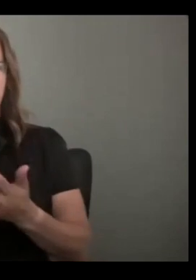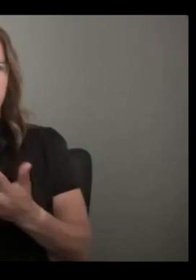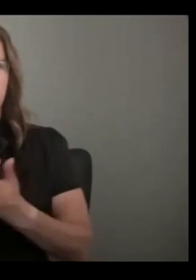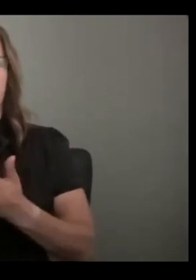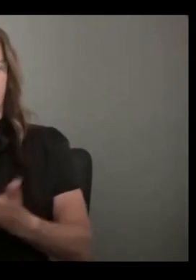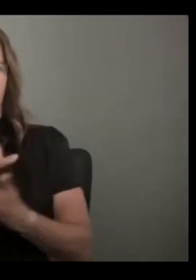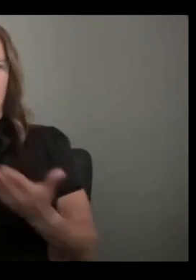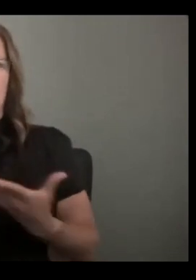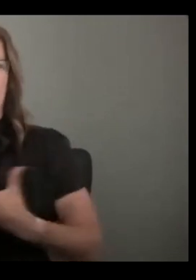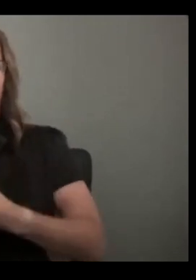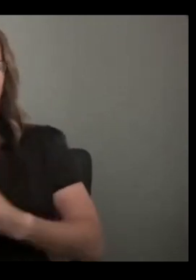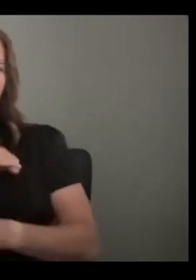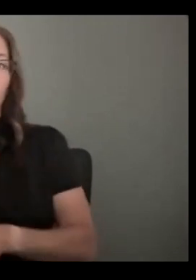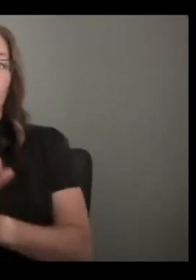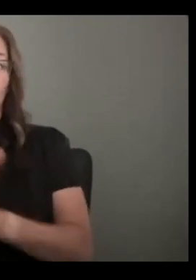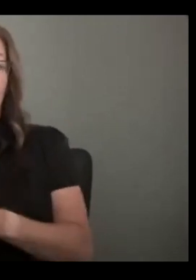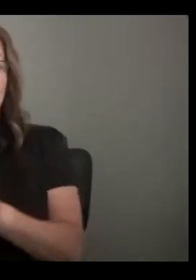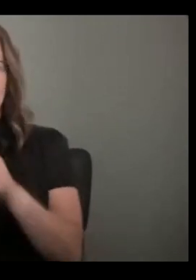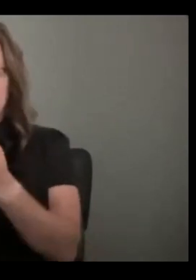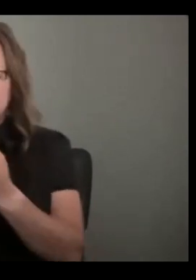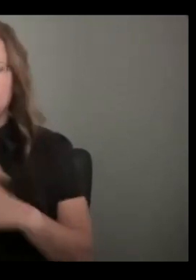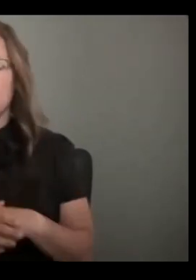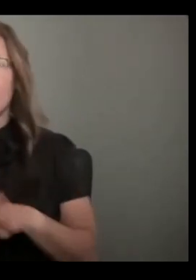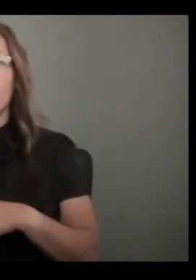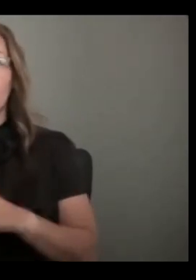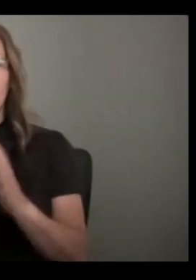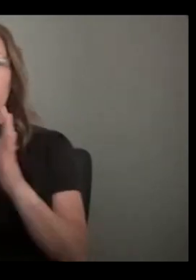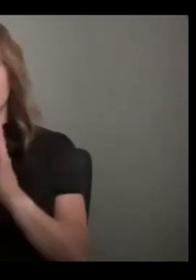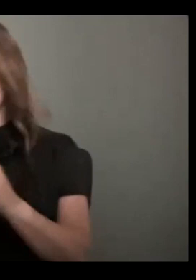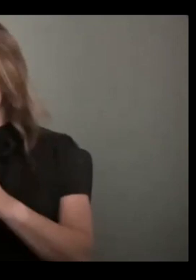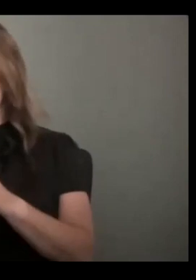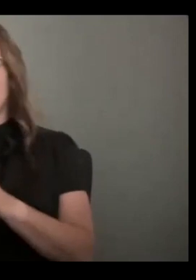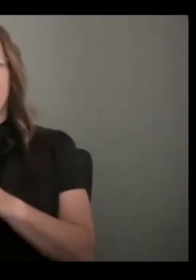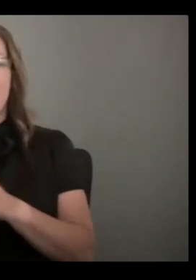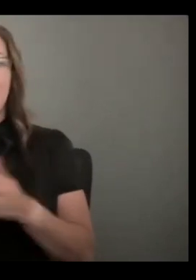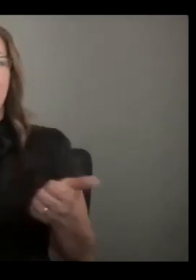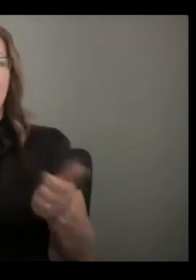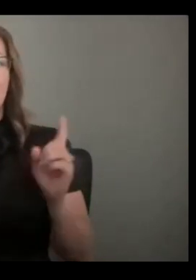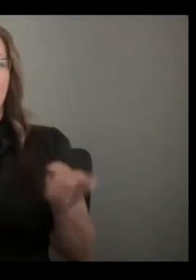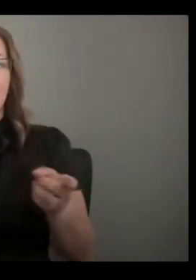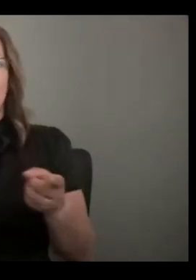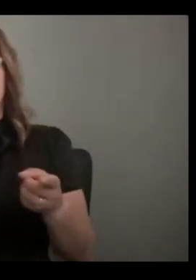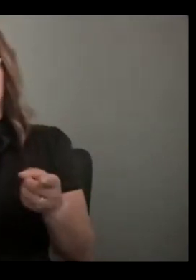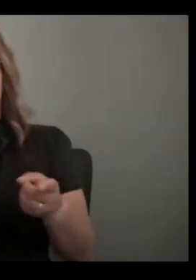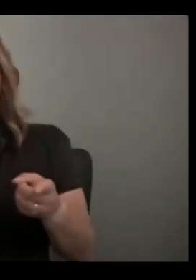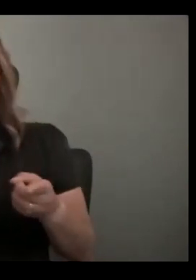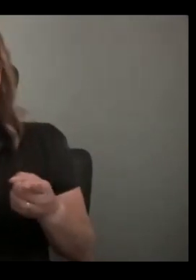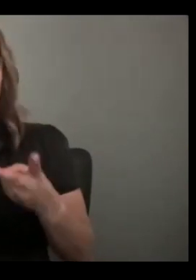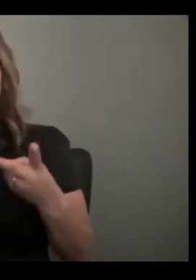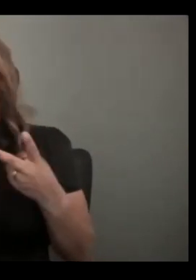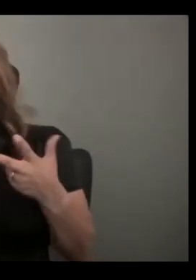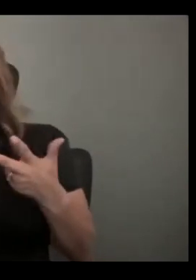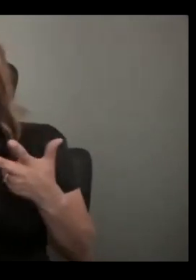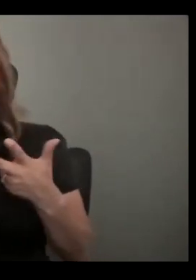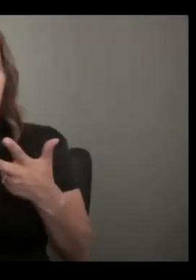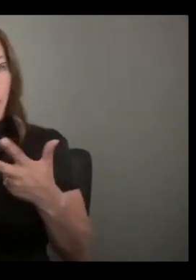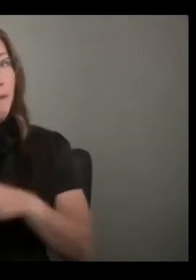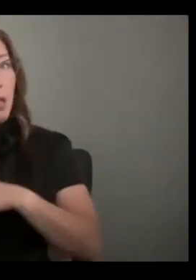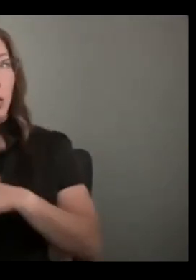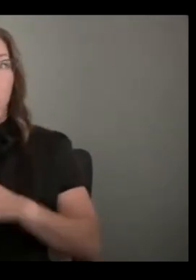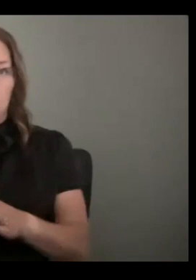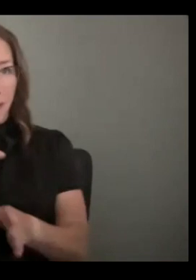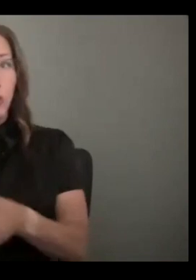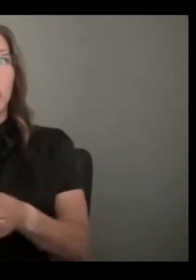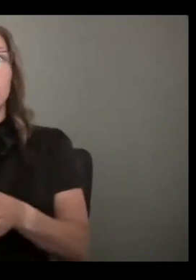AND AS YOU CAN SEE JENNIE AND ERIN AND RACHEL ARE AVAILABLE AND VERY PROFESSIONAL AND VERY